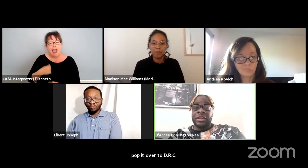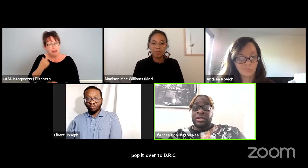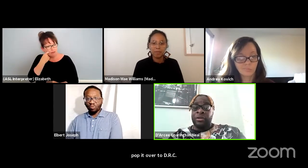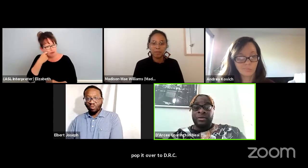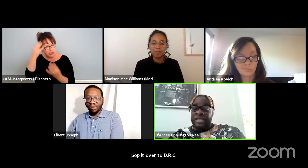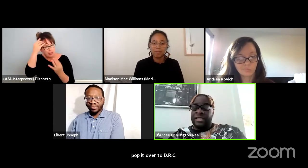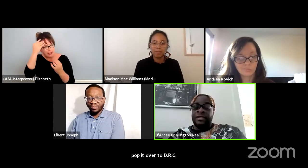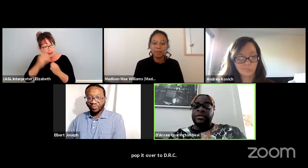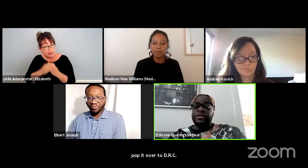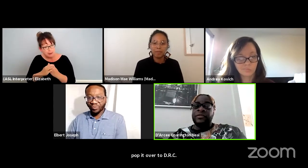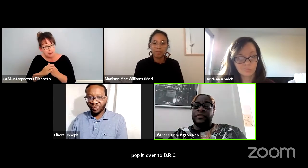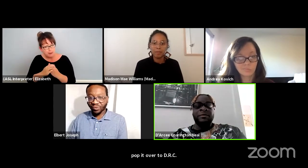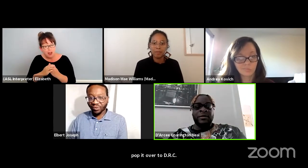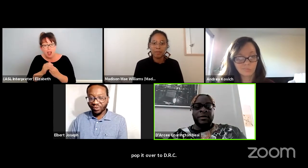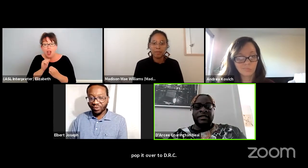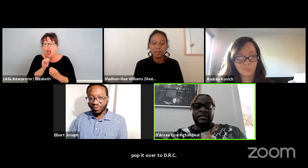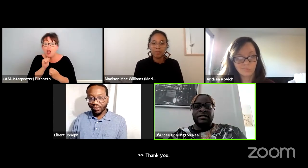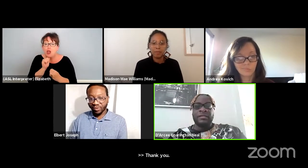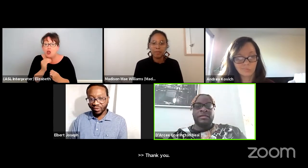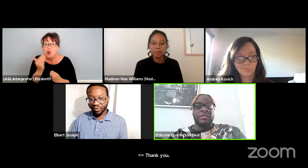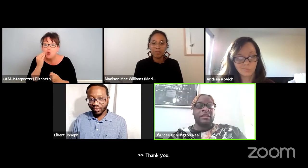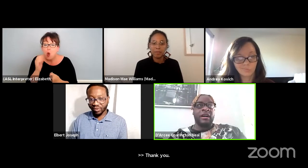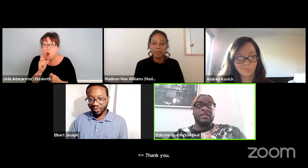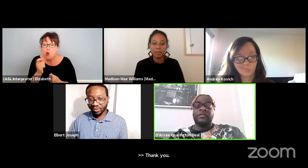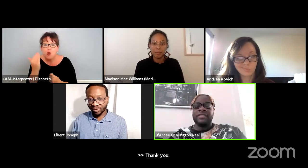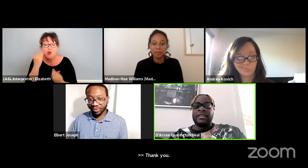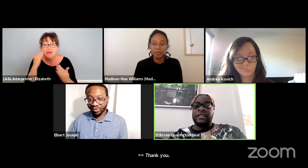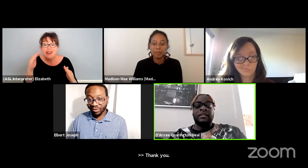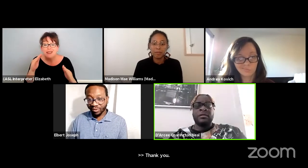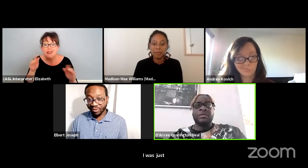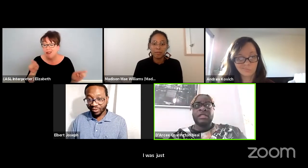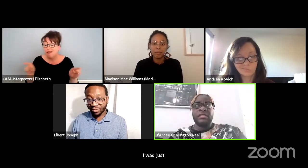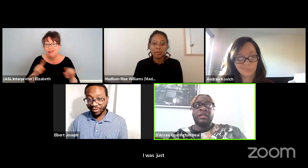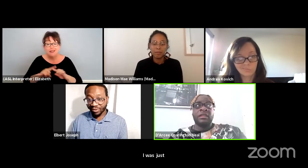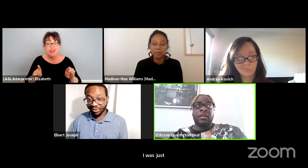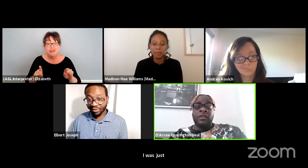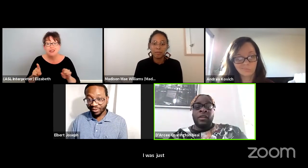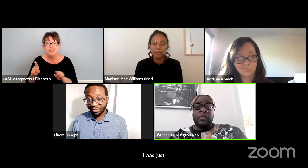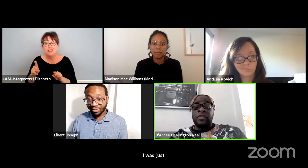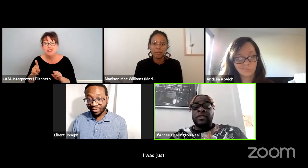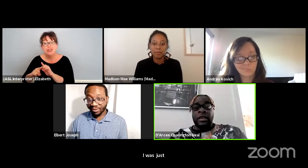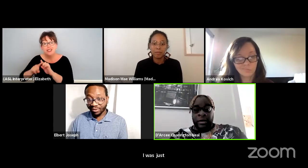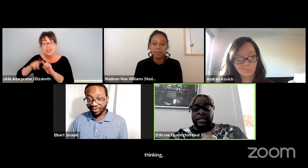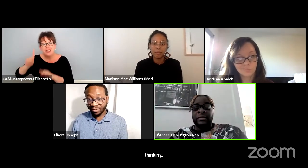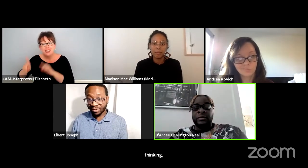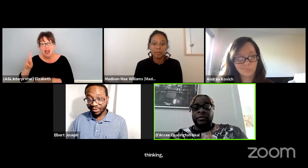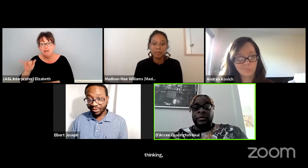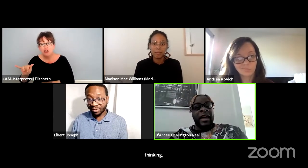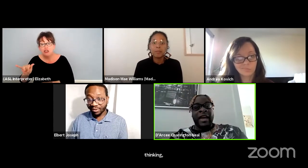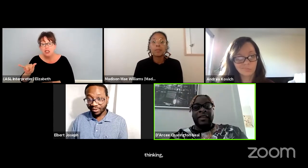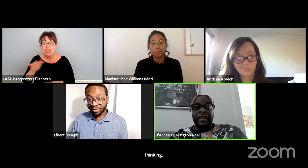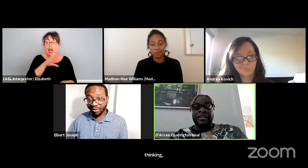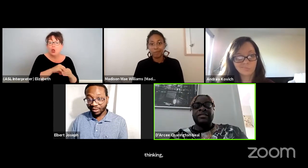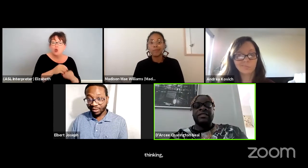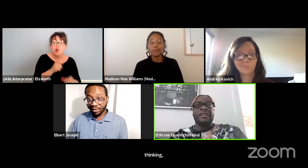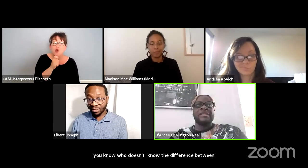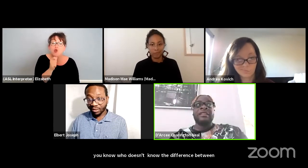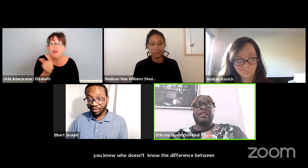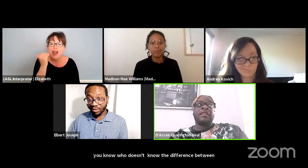you know who doesn't know the difference between diversity and inclusion? The Tony's. And the answer to this